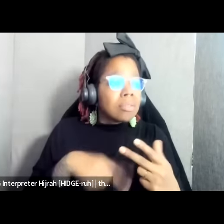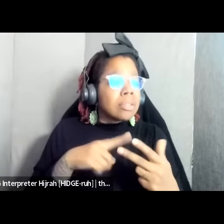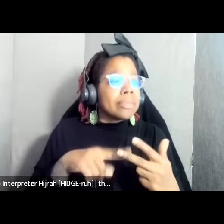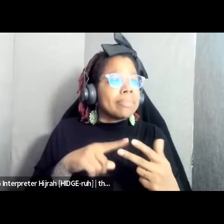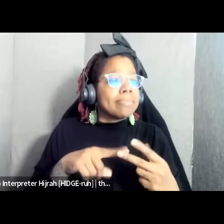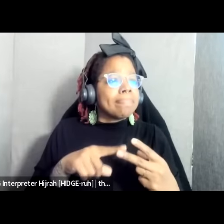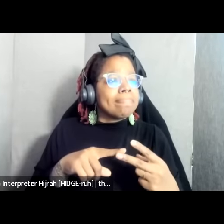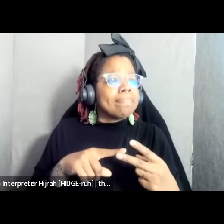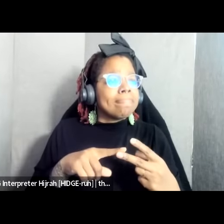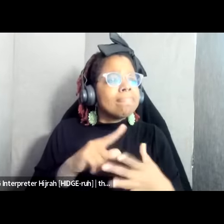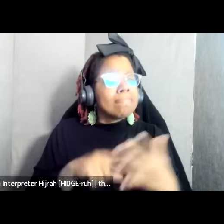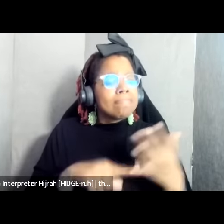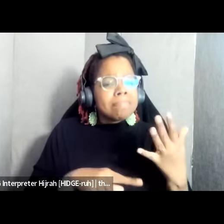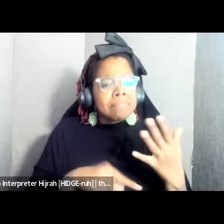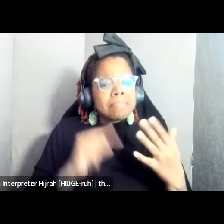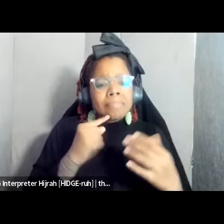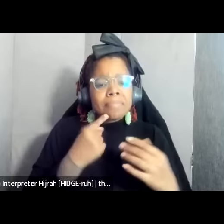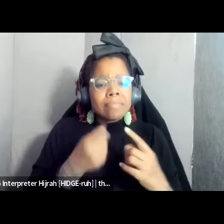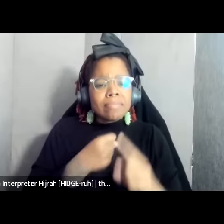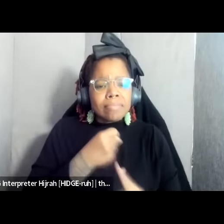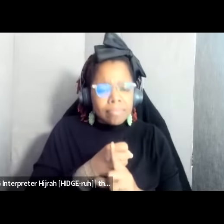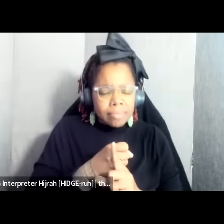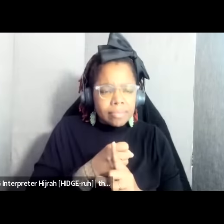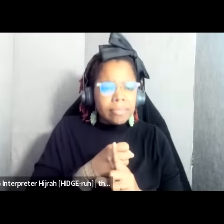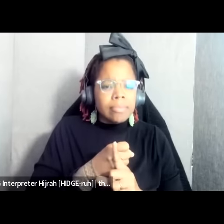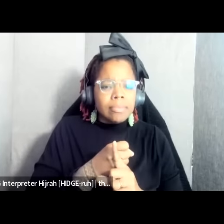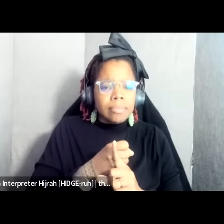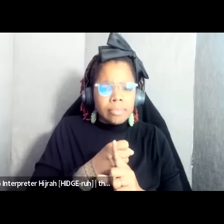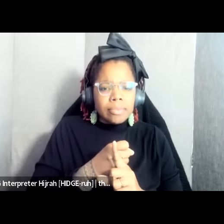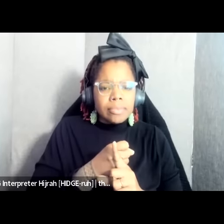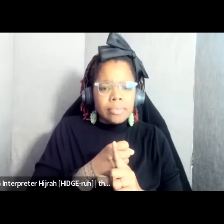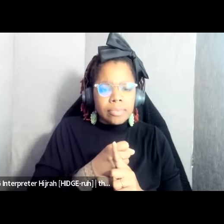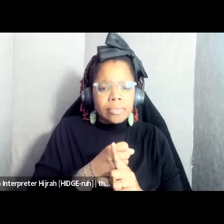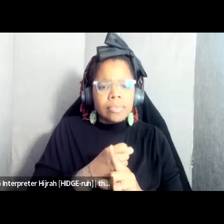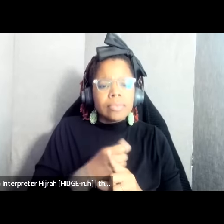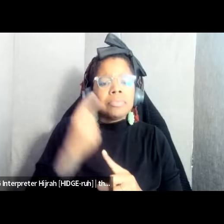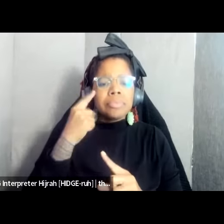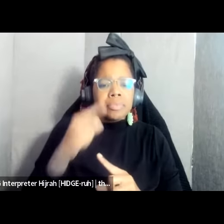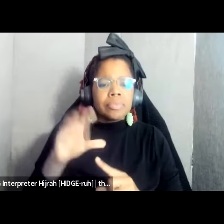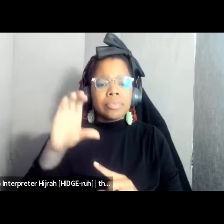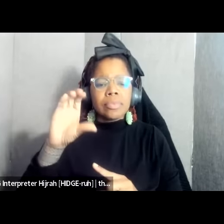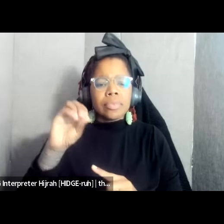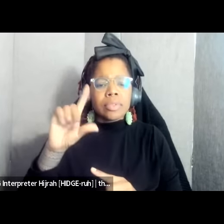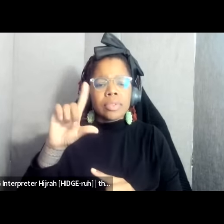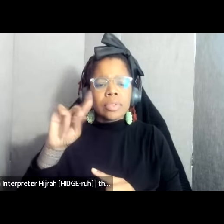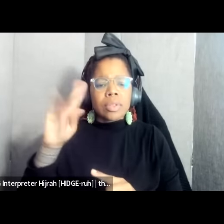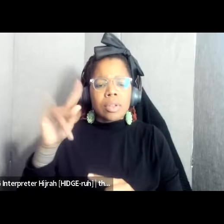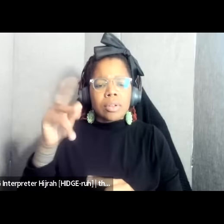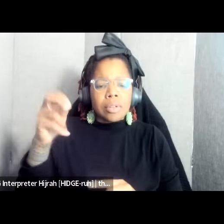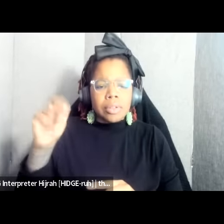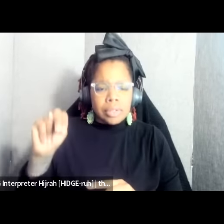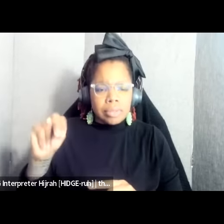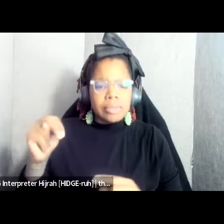So the effects of colonial rule, of colonialism. We've been following their lead so far. So the effects of colonialism are still with us.